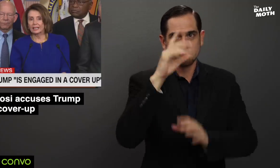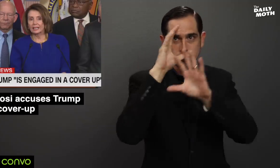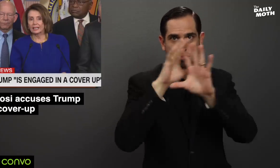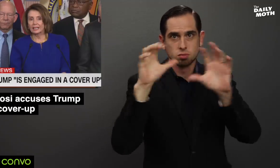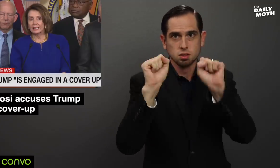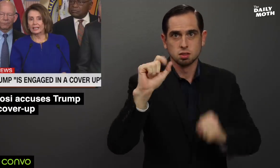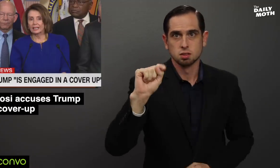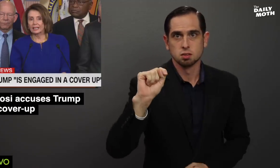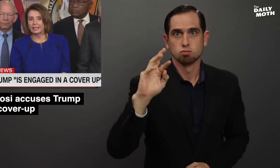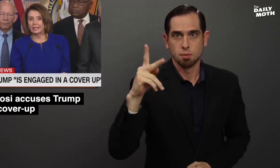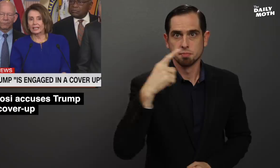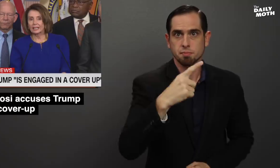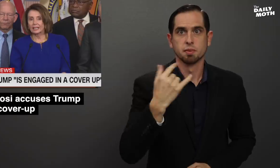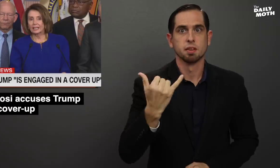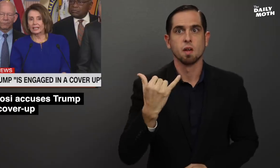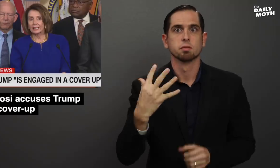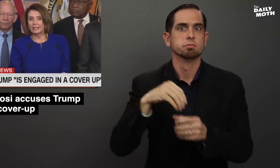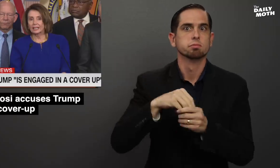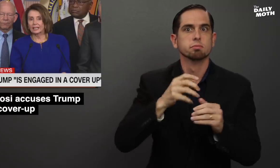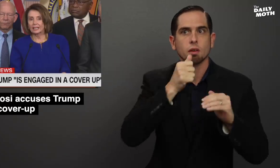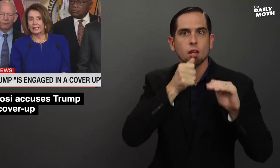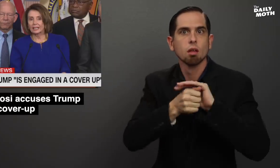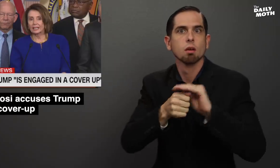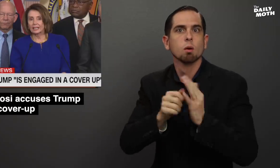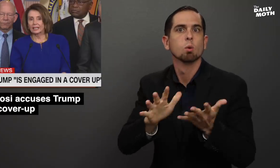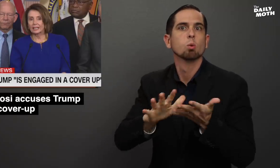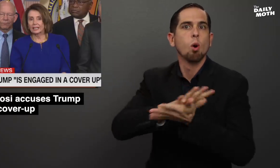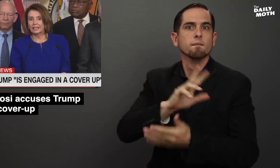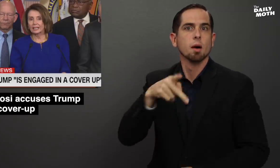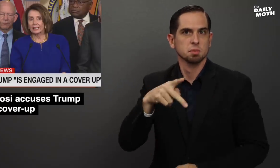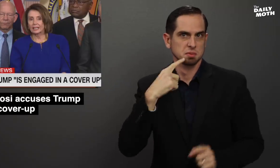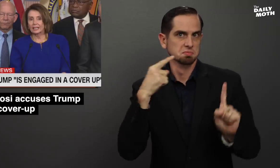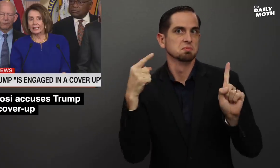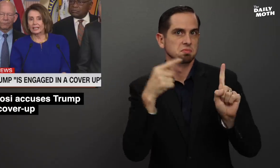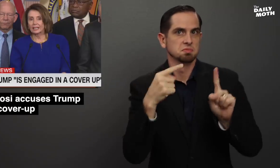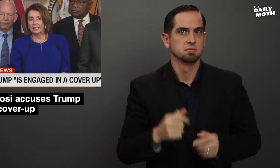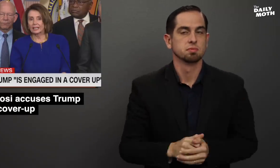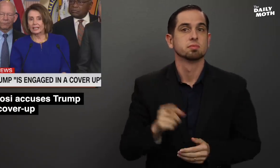President Trump is engaged in a cover-up.